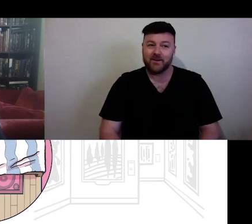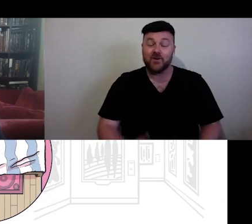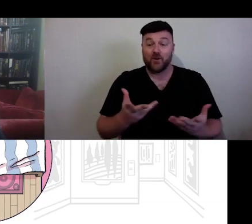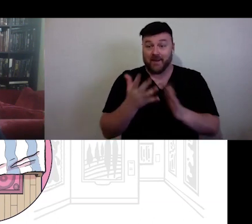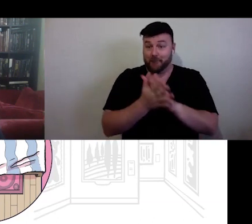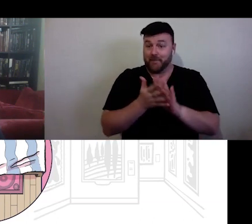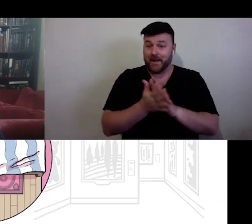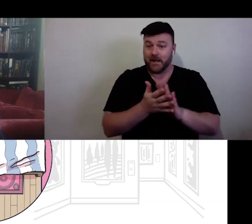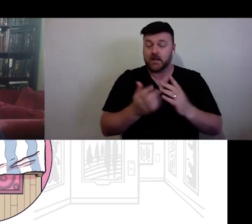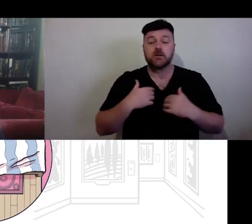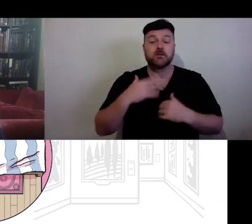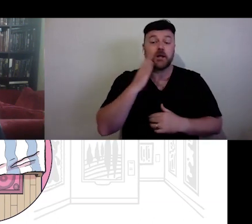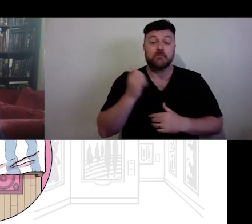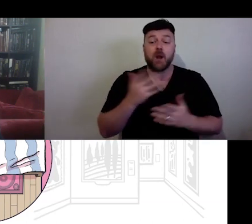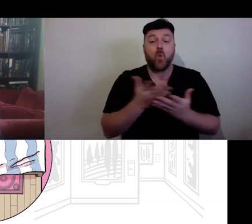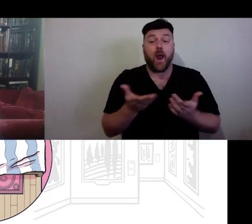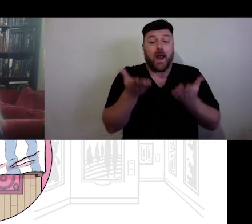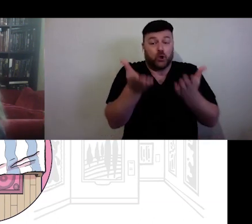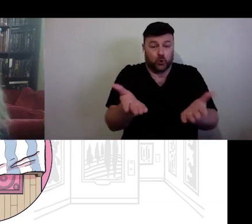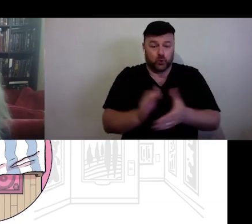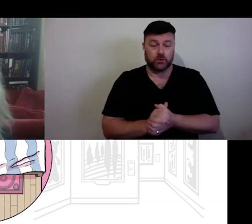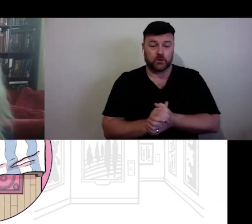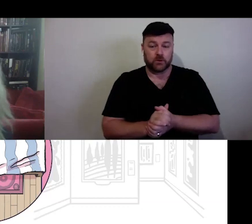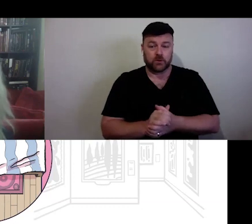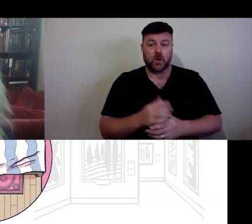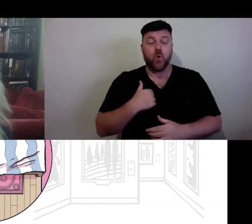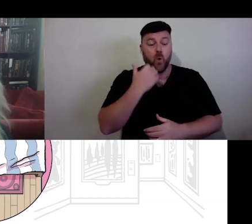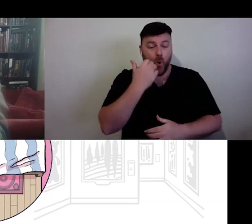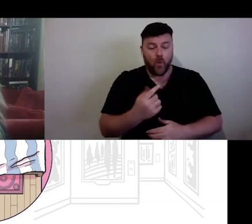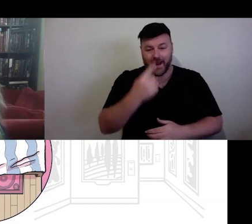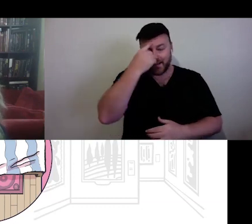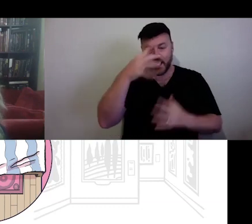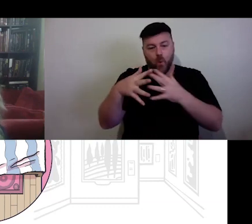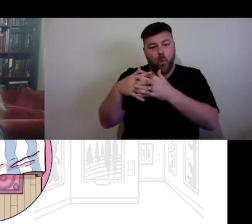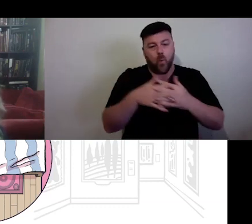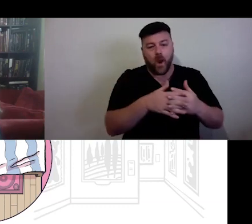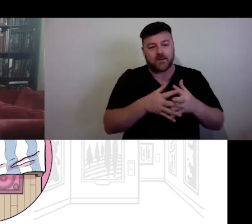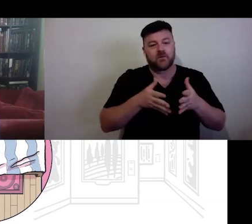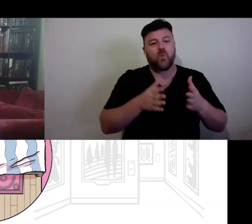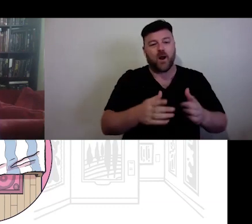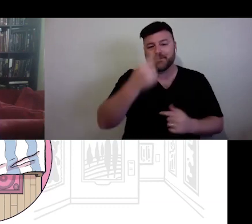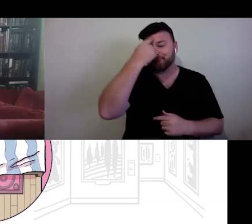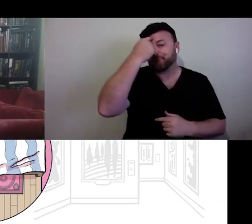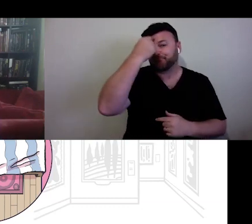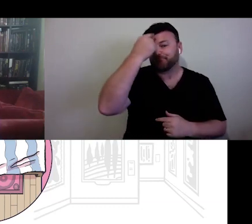you are in the world, Western thought tends to dominate. Its